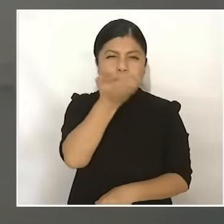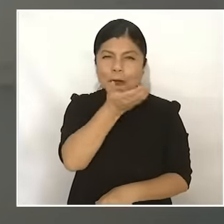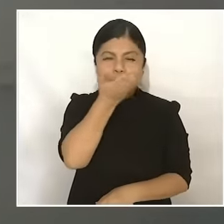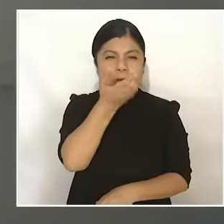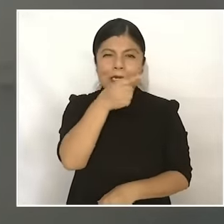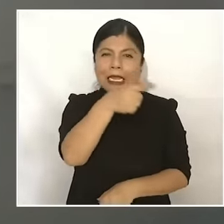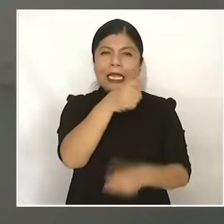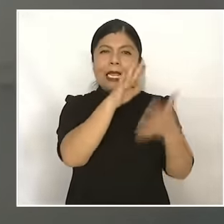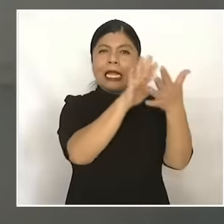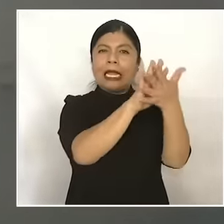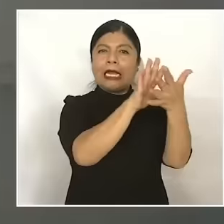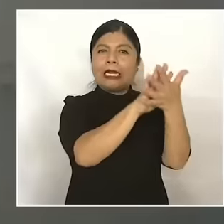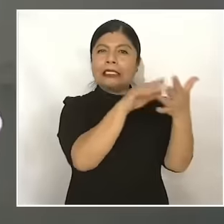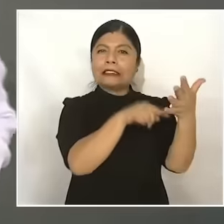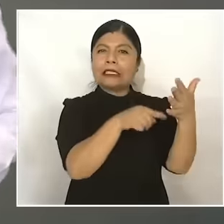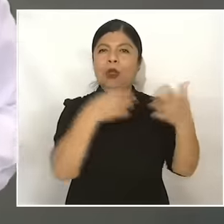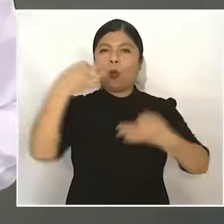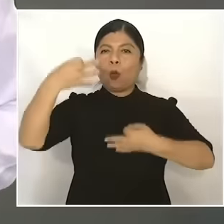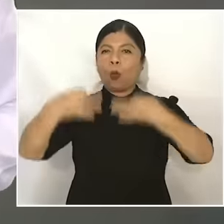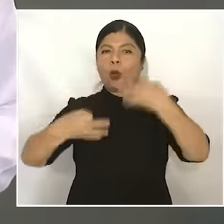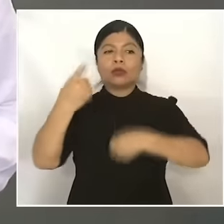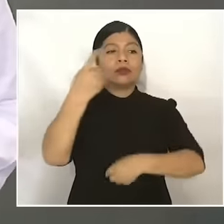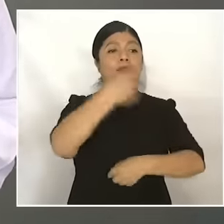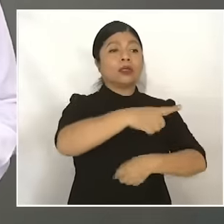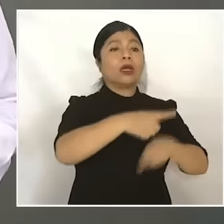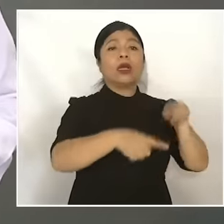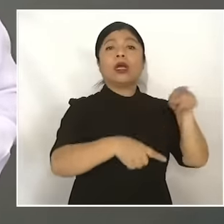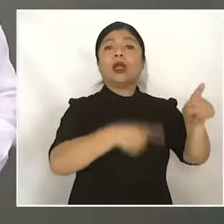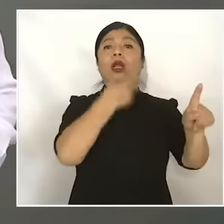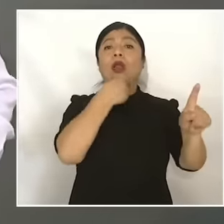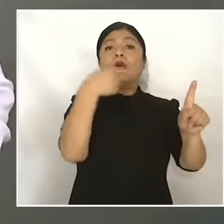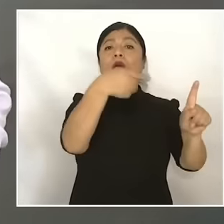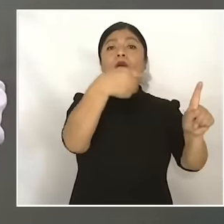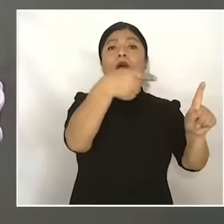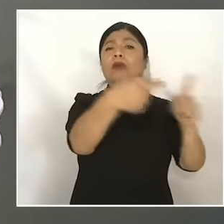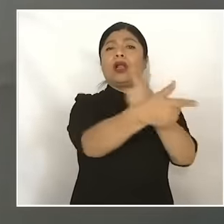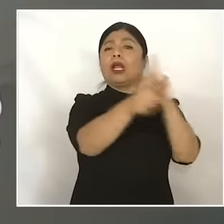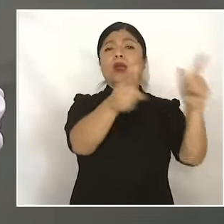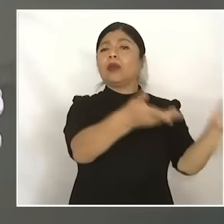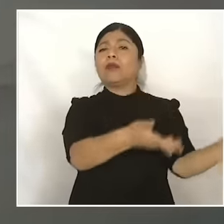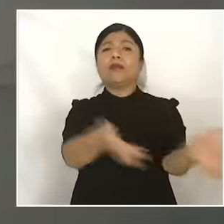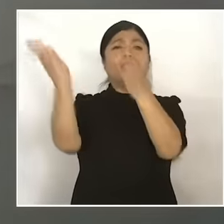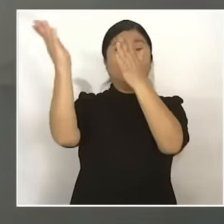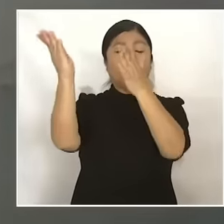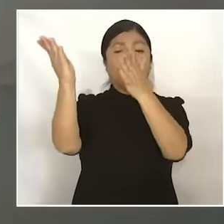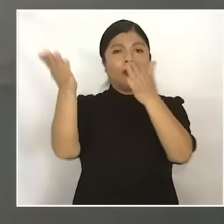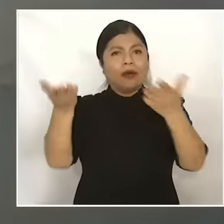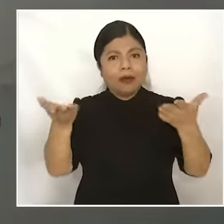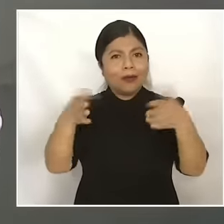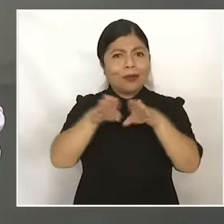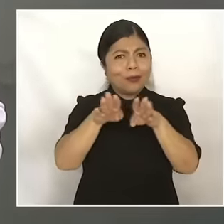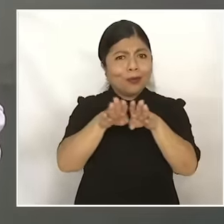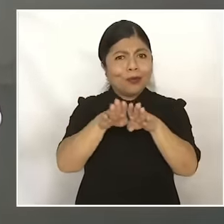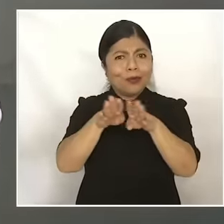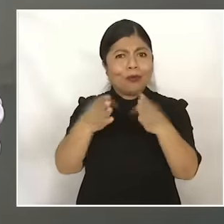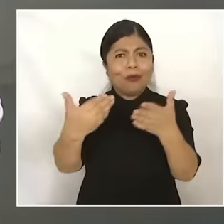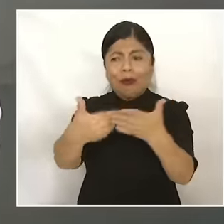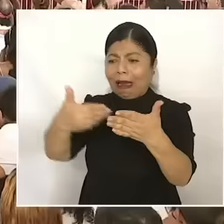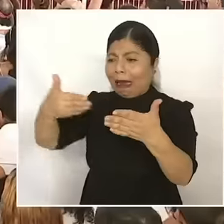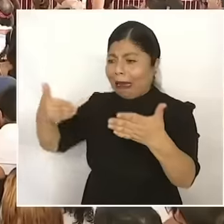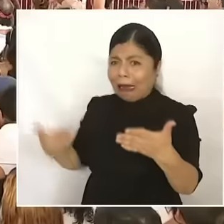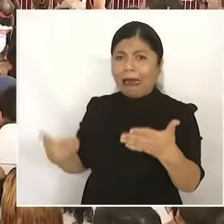a judge to release him. We don't want it to continue happening in our country. So